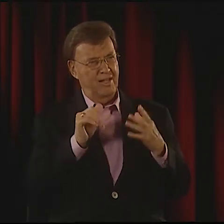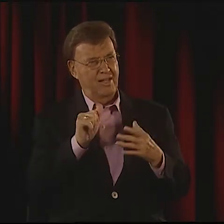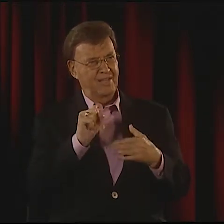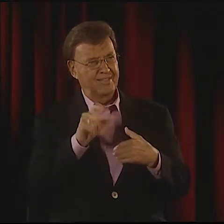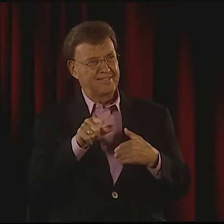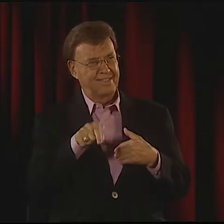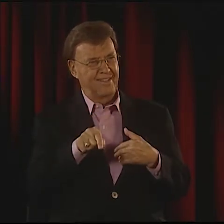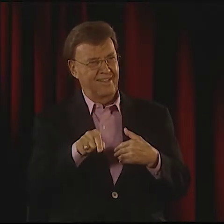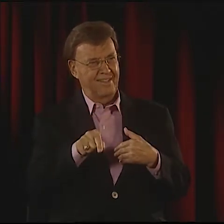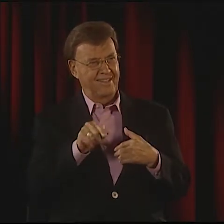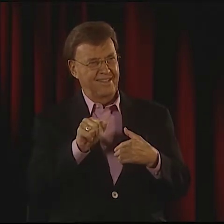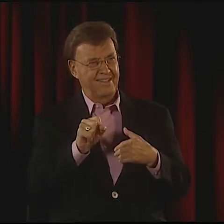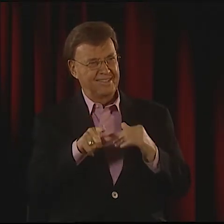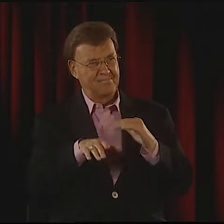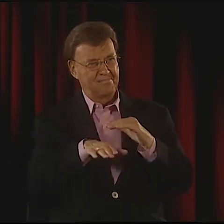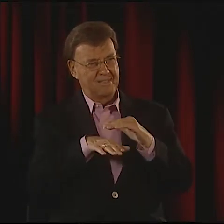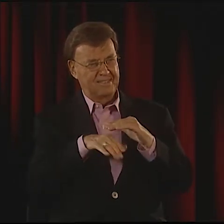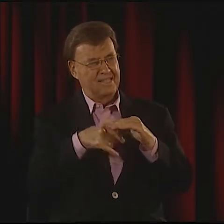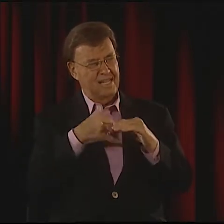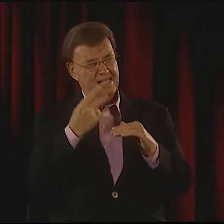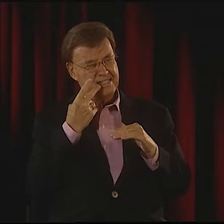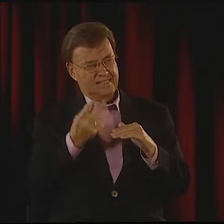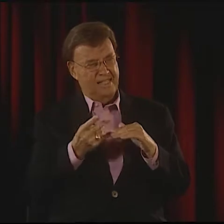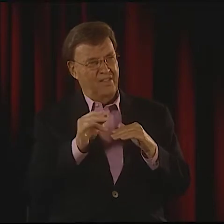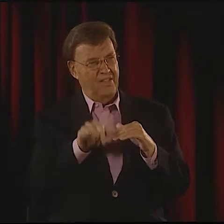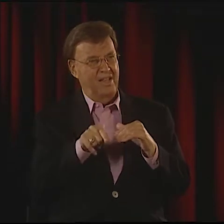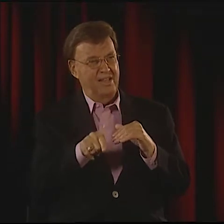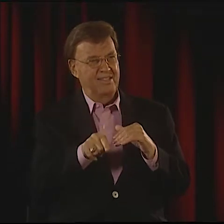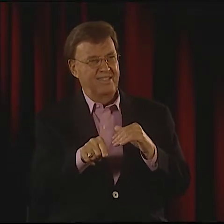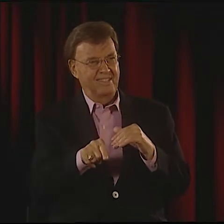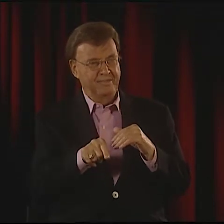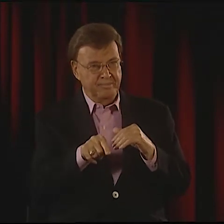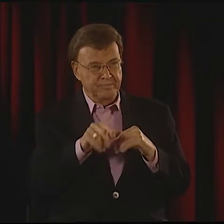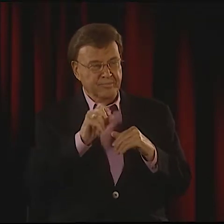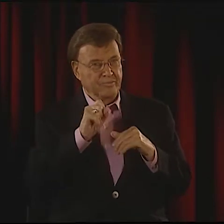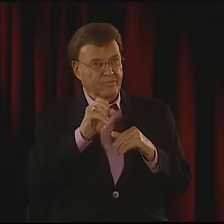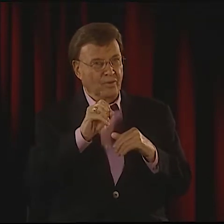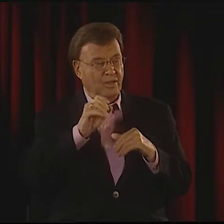THAT'S THE BASIC IDEA OF VISUAL VERNACULAR, SO THERE'S MIME, AND IT IS PART OF MY ASL STYLE.